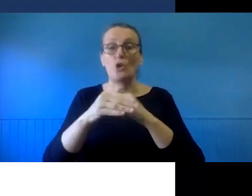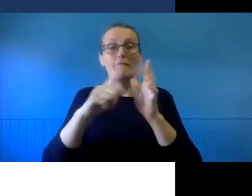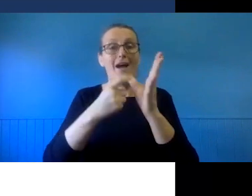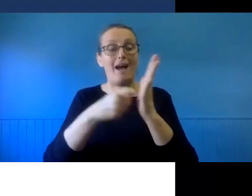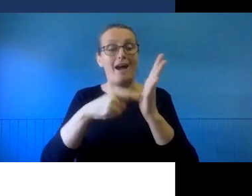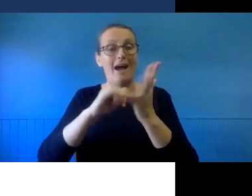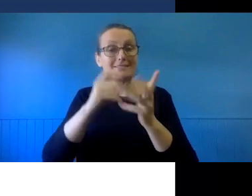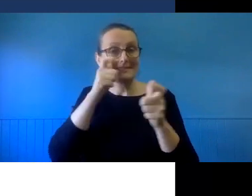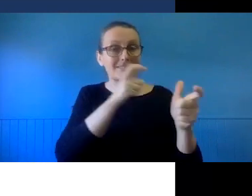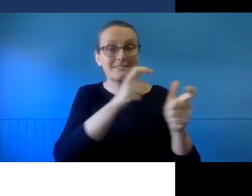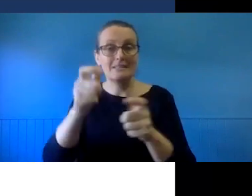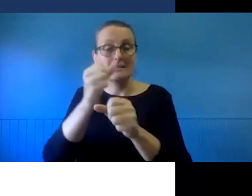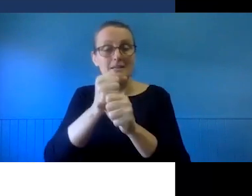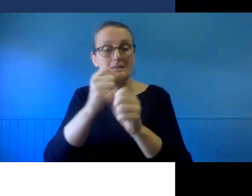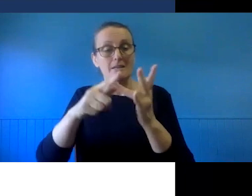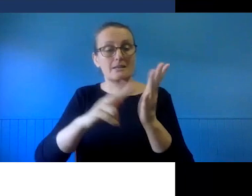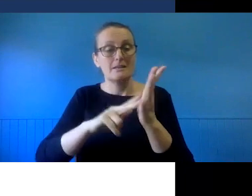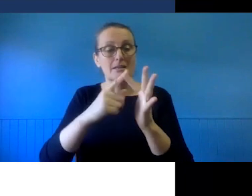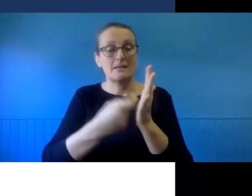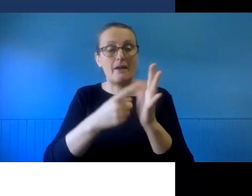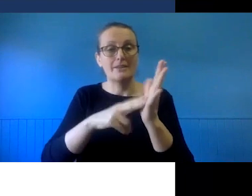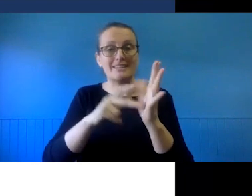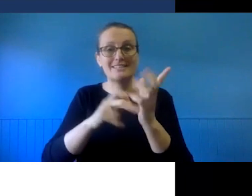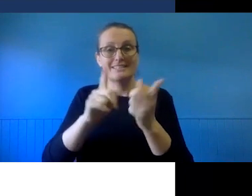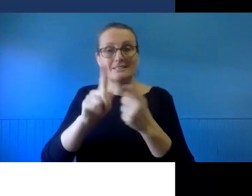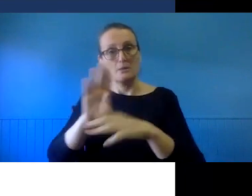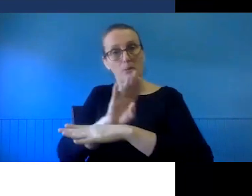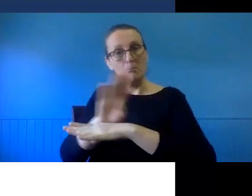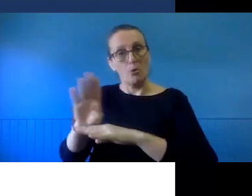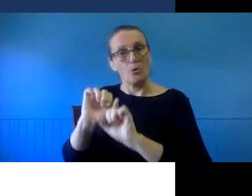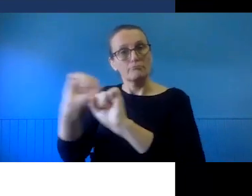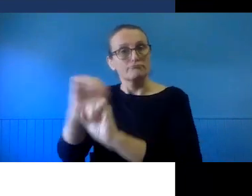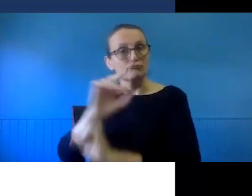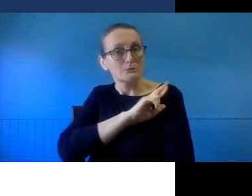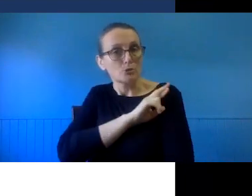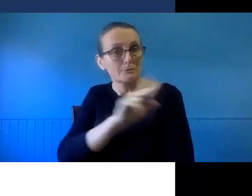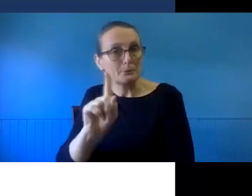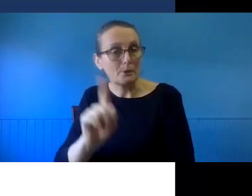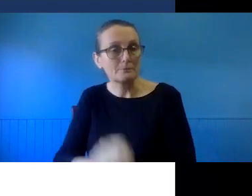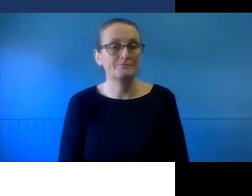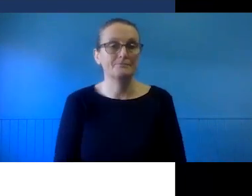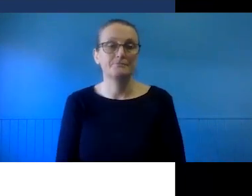role of the board as we reimagine and plan for a COVID - proposed post--- post-COVID world.